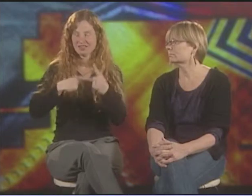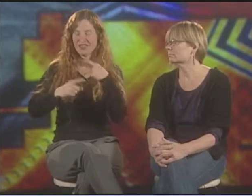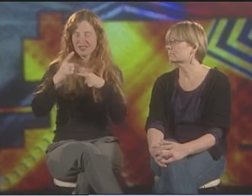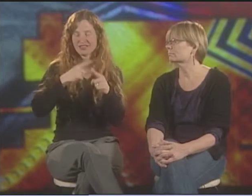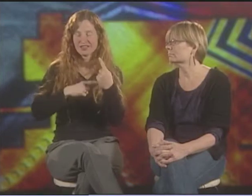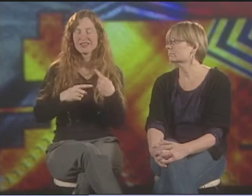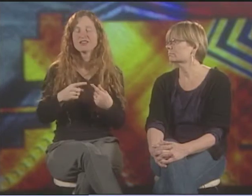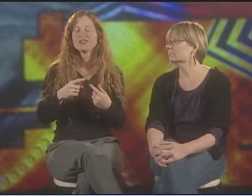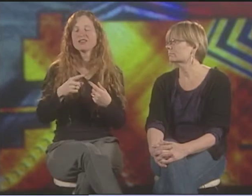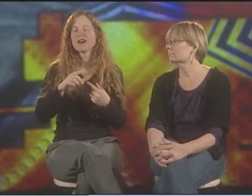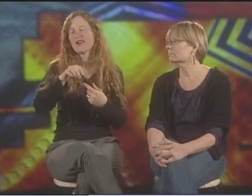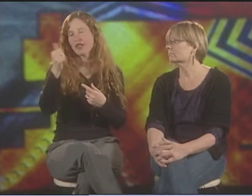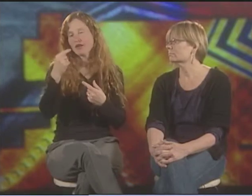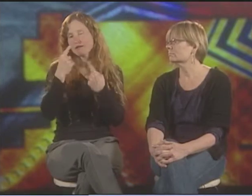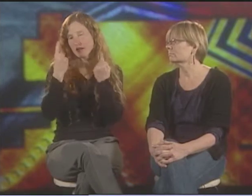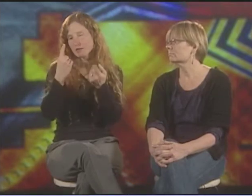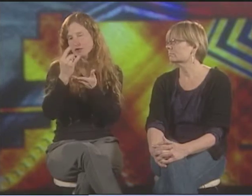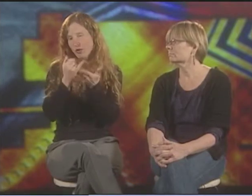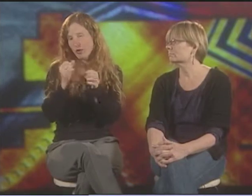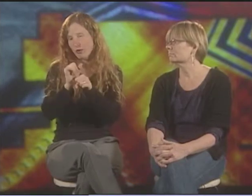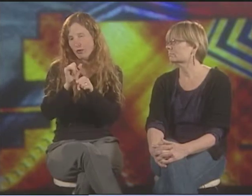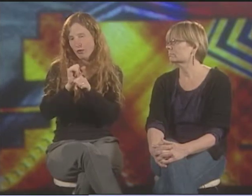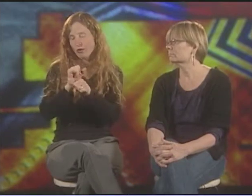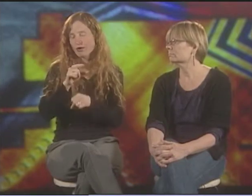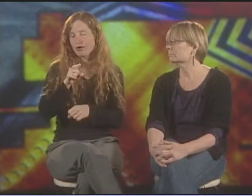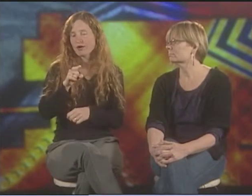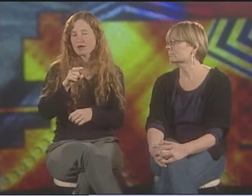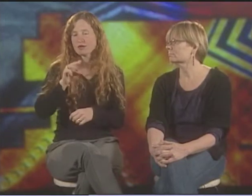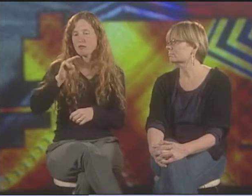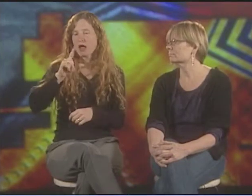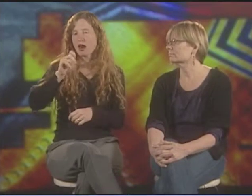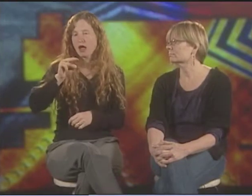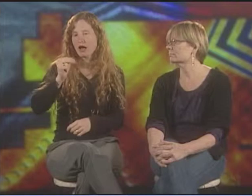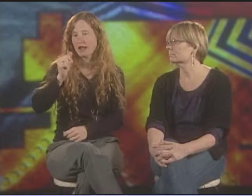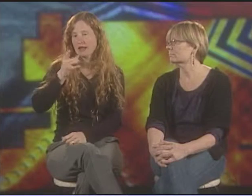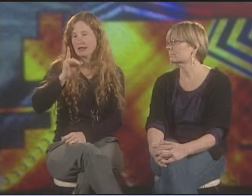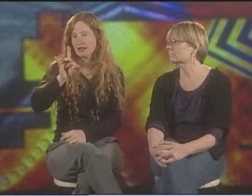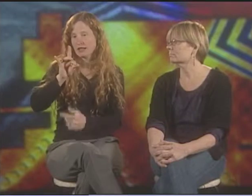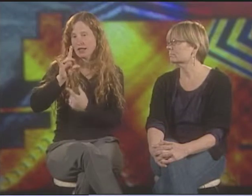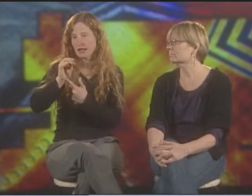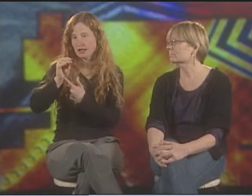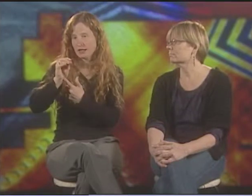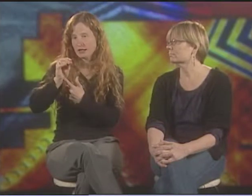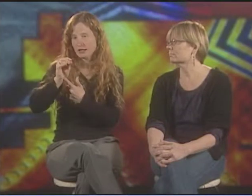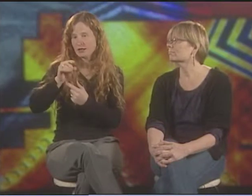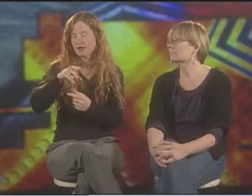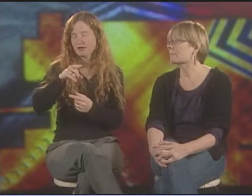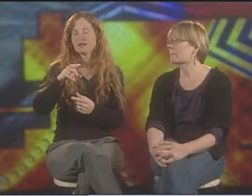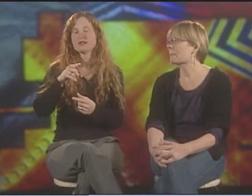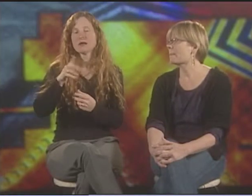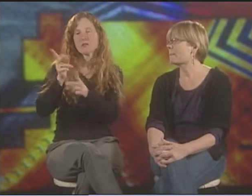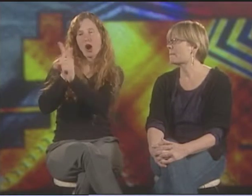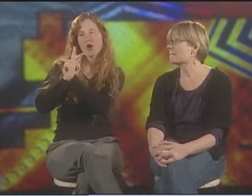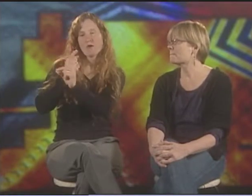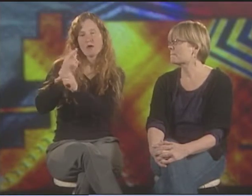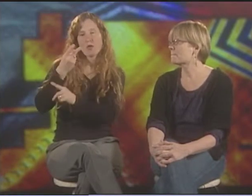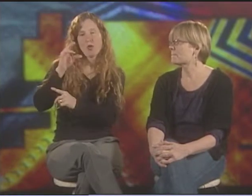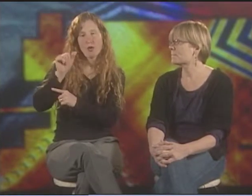THEY COULDN'T EXPRESS THEMSELVES. THEY WEREN'T ALLOWED TO SIGN. ANOTHER FAMOUS PIECE OF ARTWORK IS "MILAN, 1880."